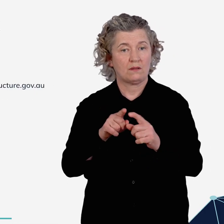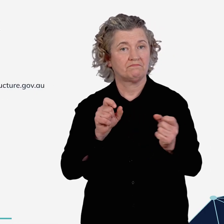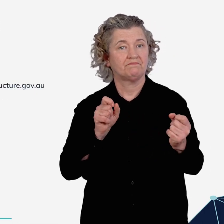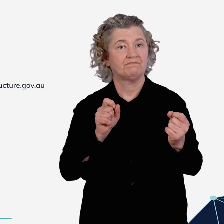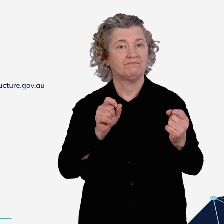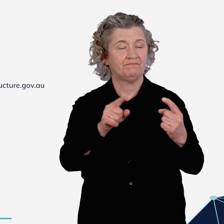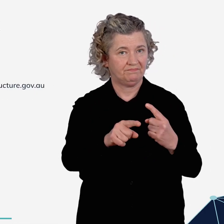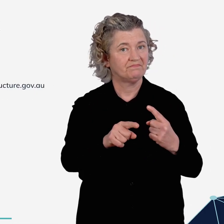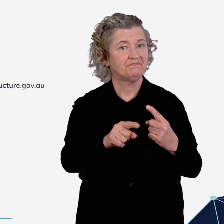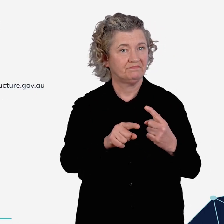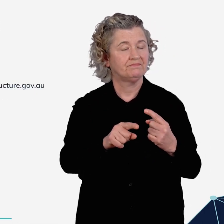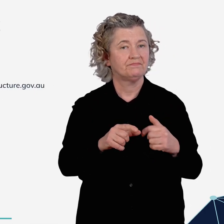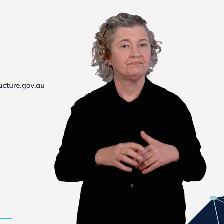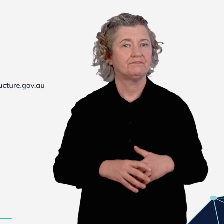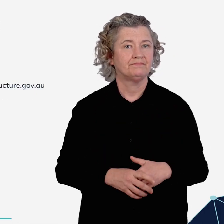or by emailing